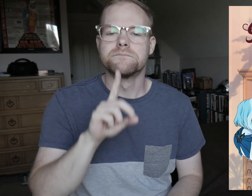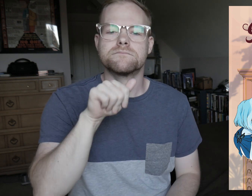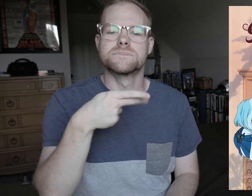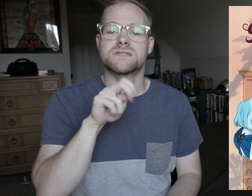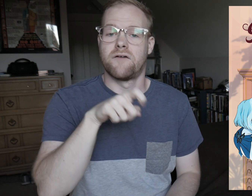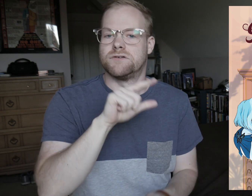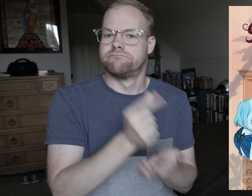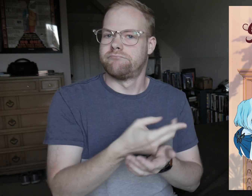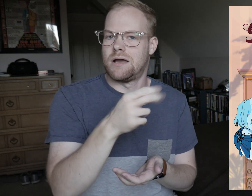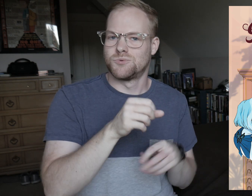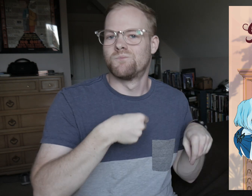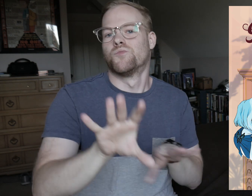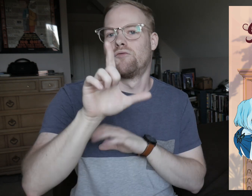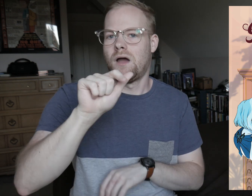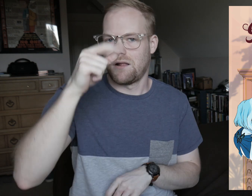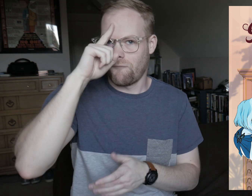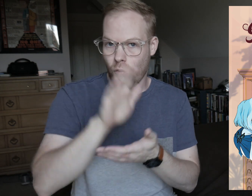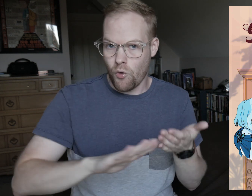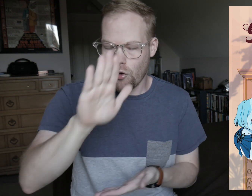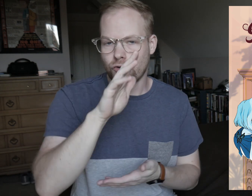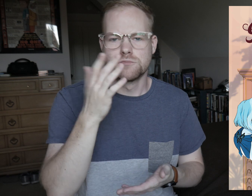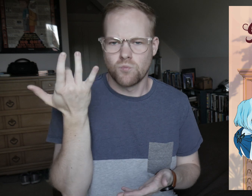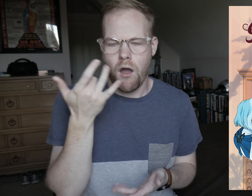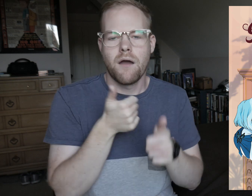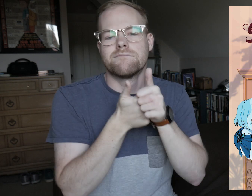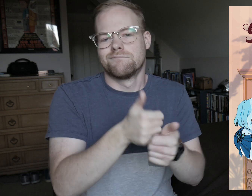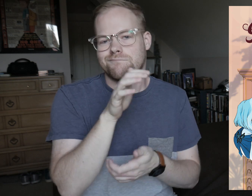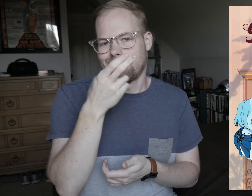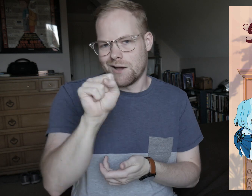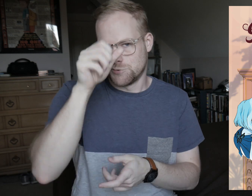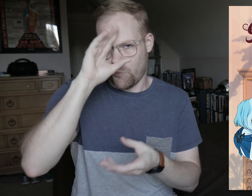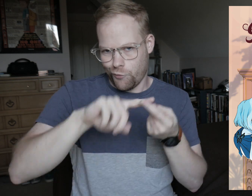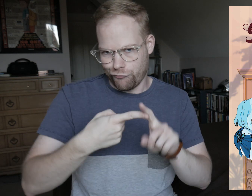Daphne graduates high school and moves to L.A. for college, following her high school boyfriend.